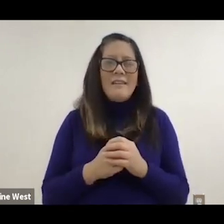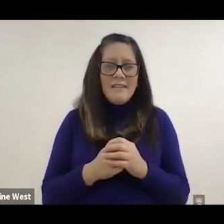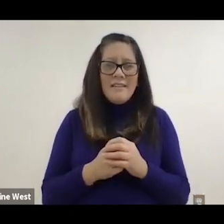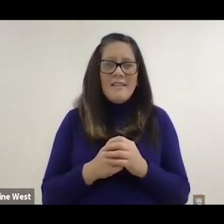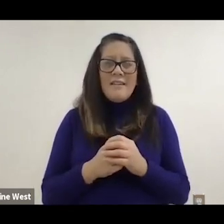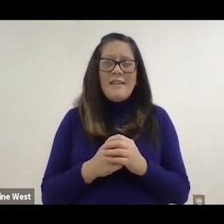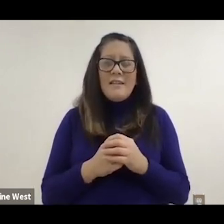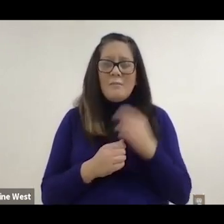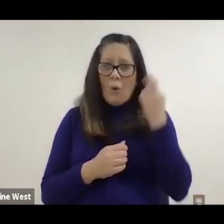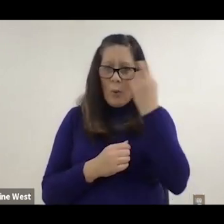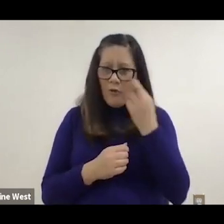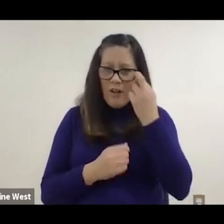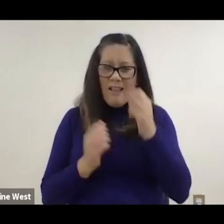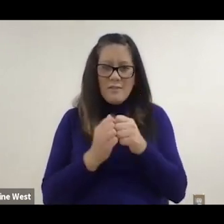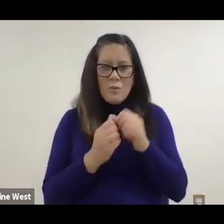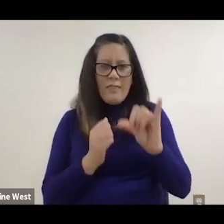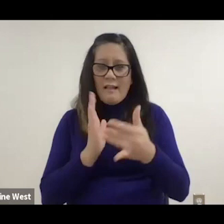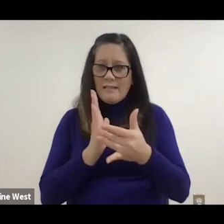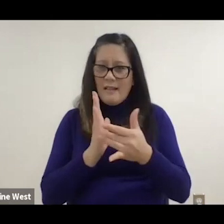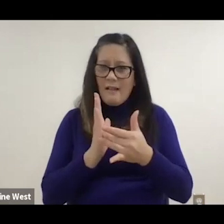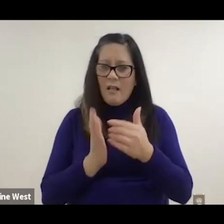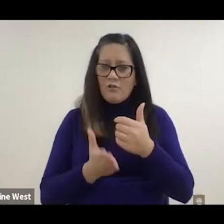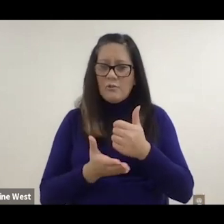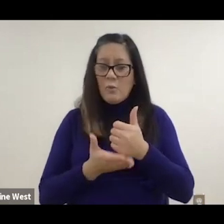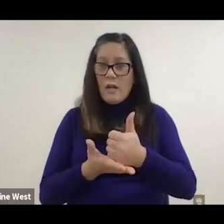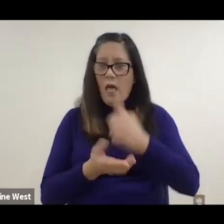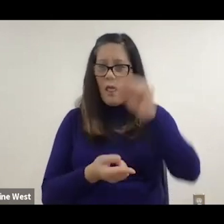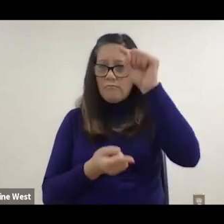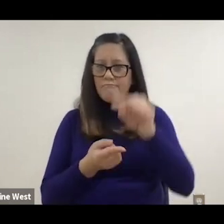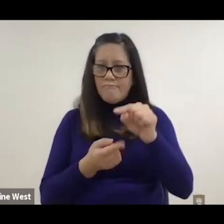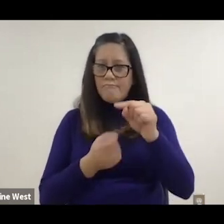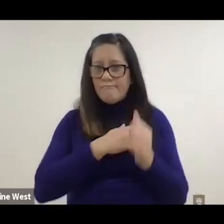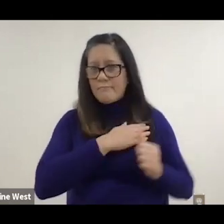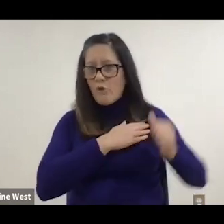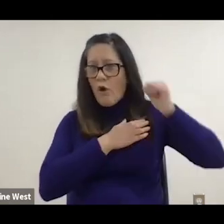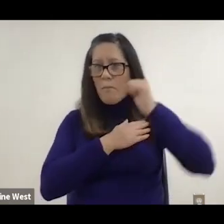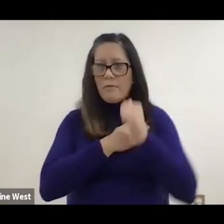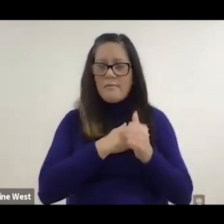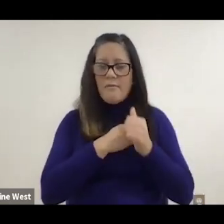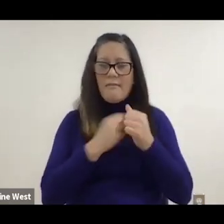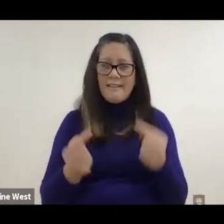cuff injuries and carpal tunnel. So believe it or not, 30 years ago,